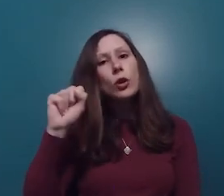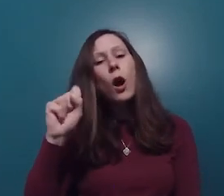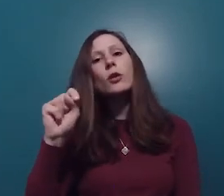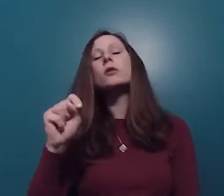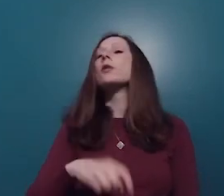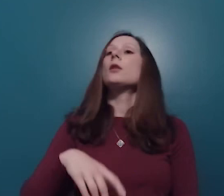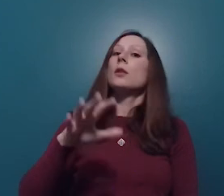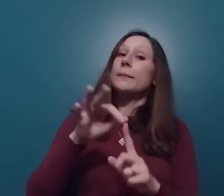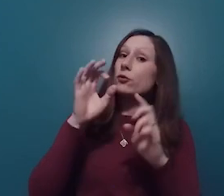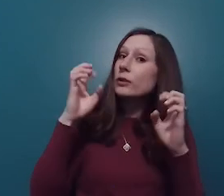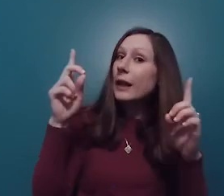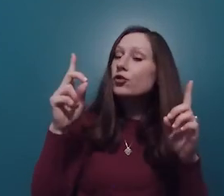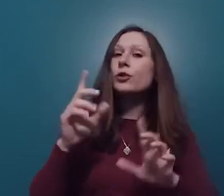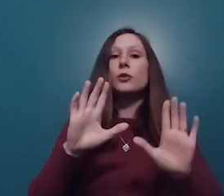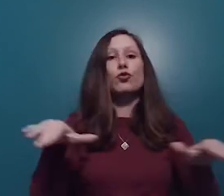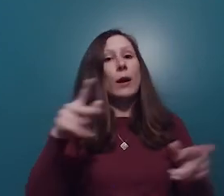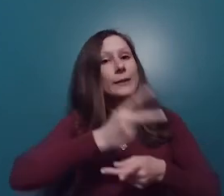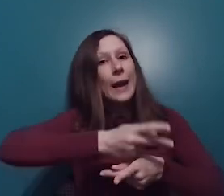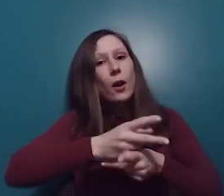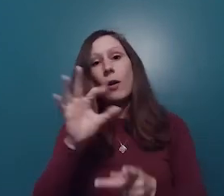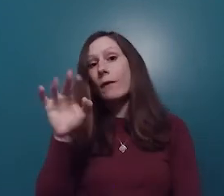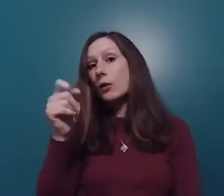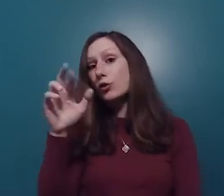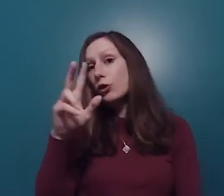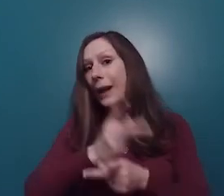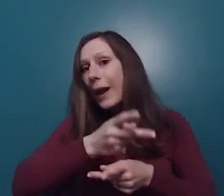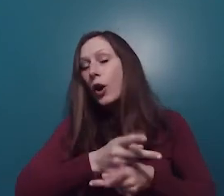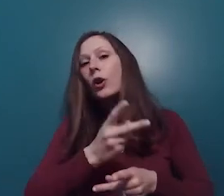foster care, child care, special education. In 2010, an